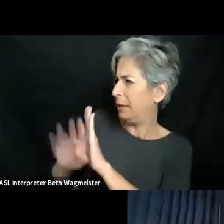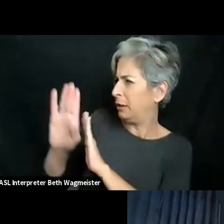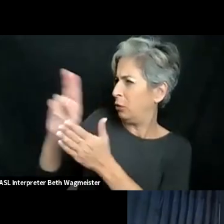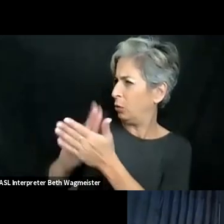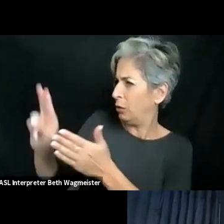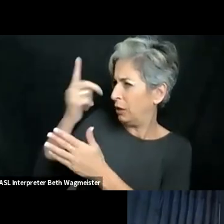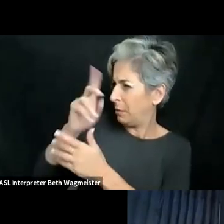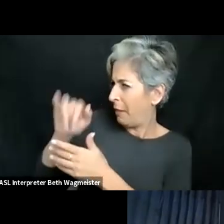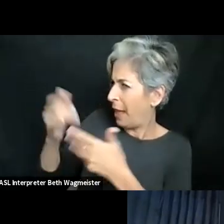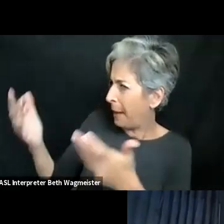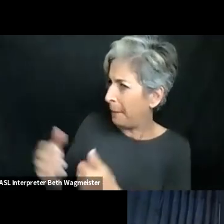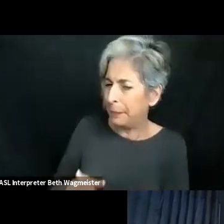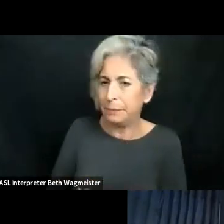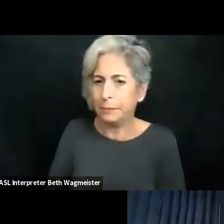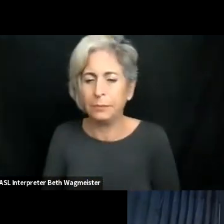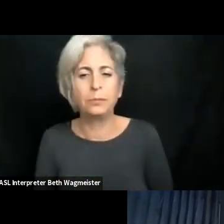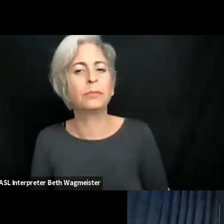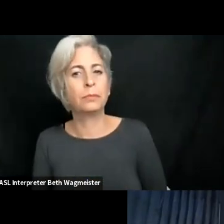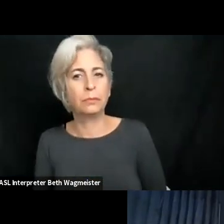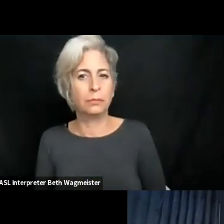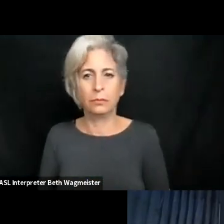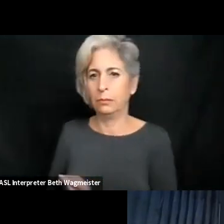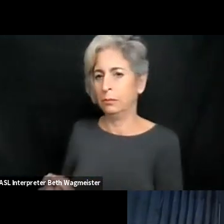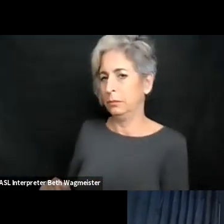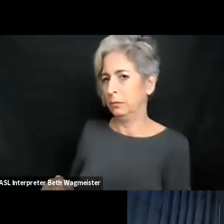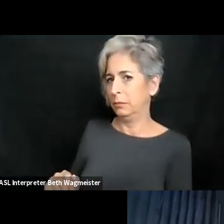professors to design